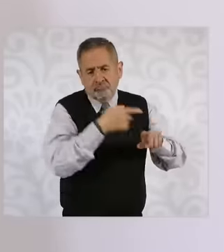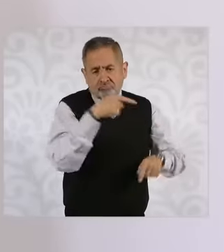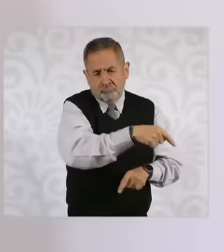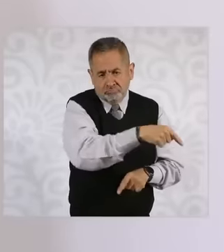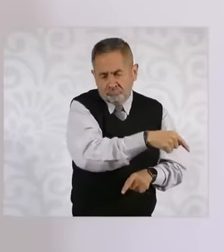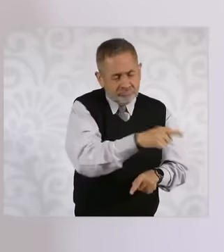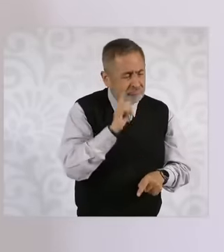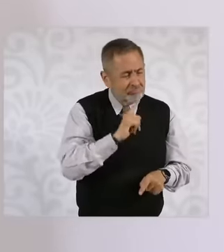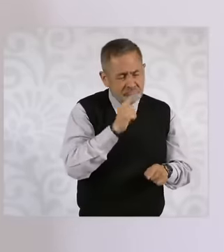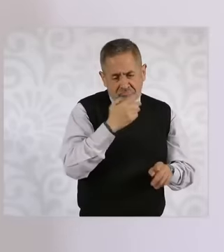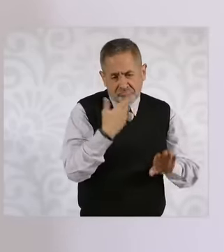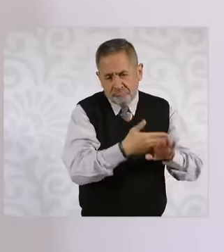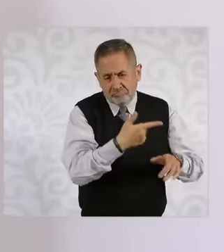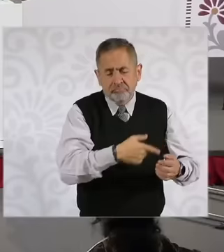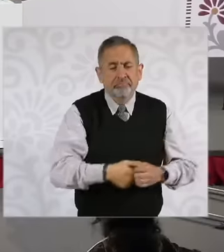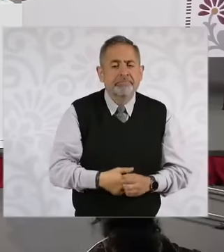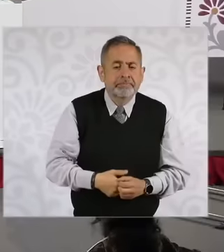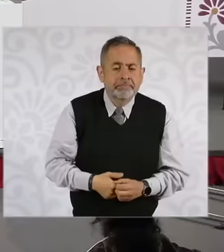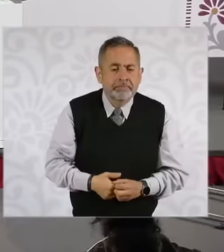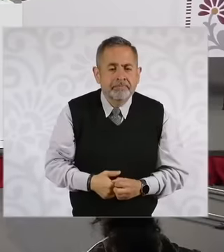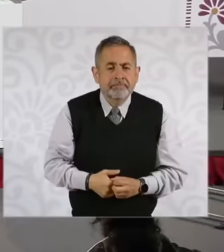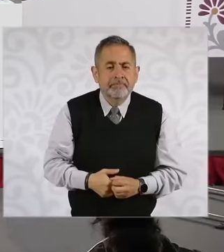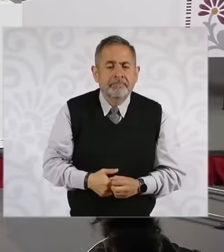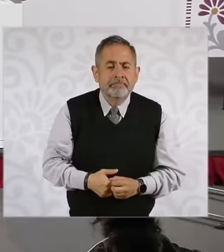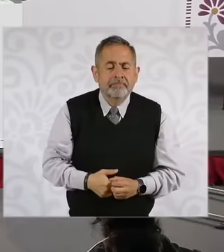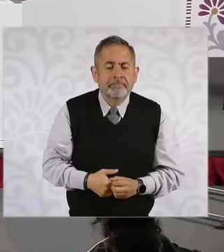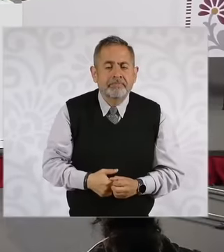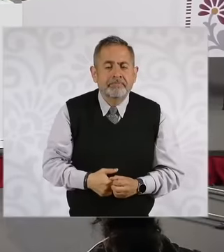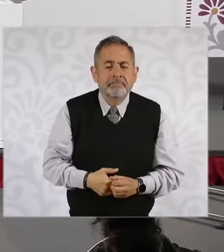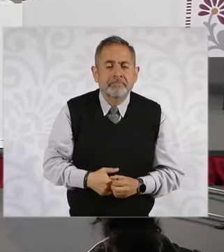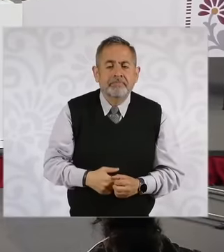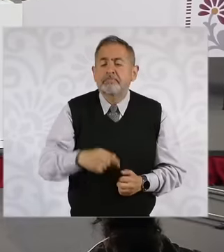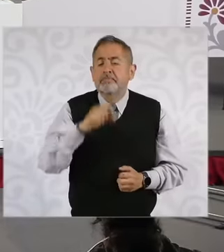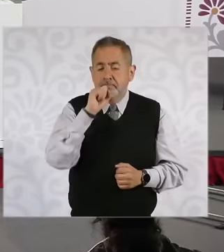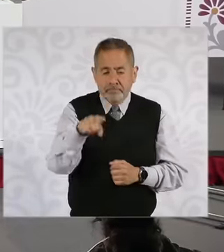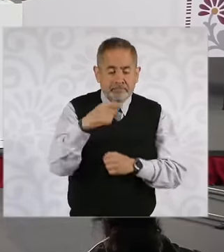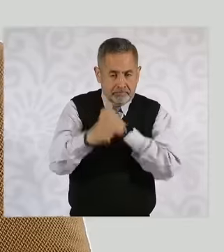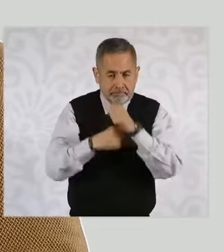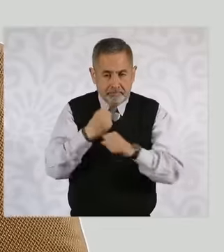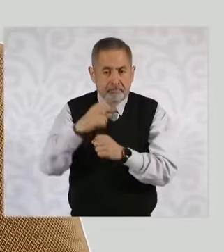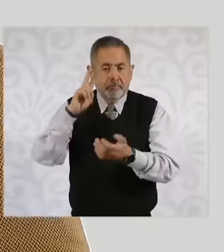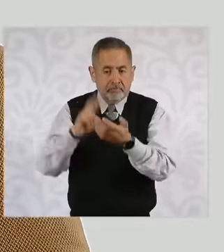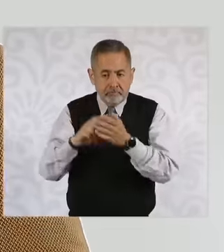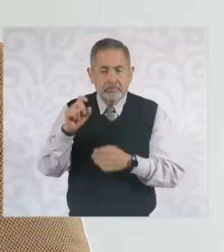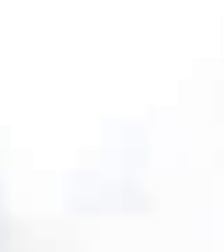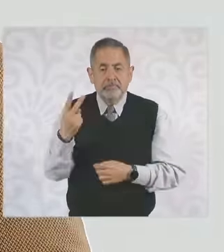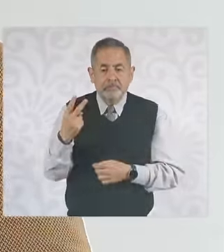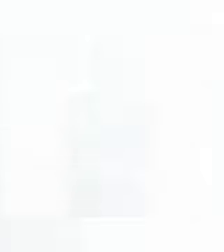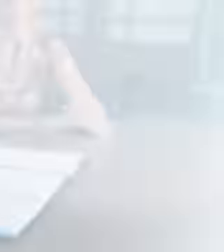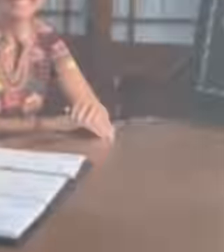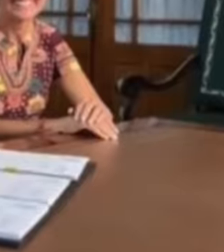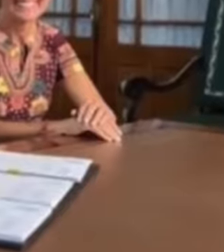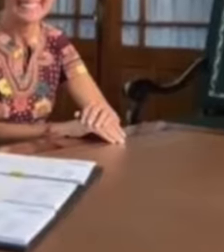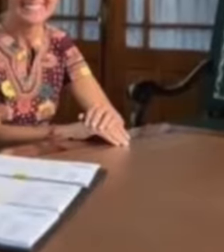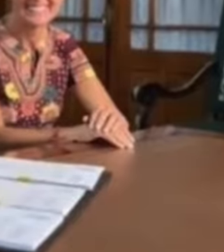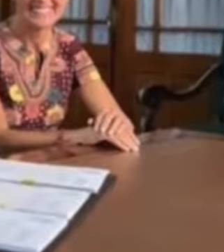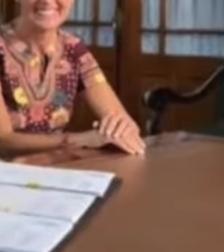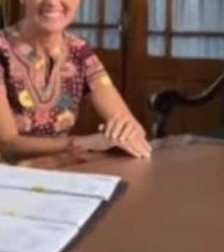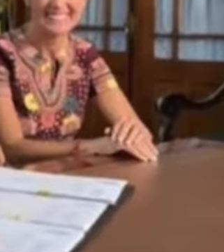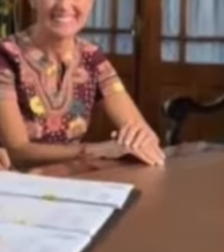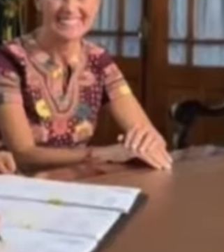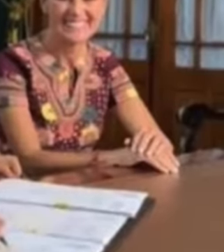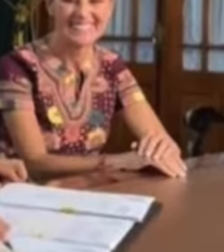Rodríguez in light of this tenor that this judge who challenges the president of